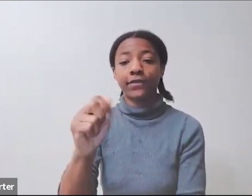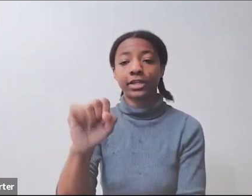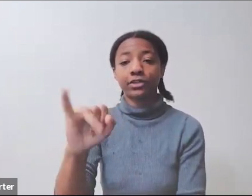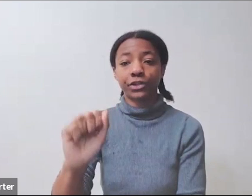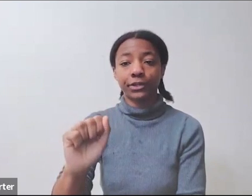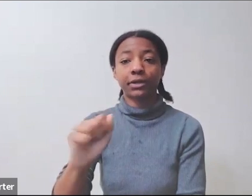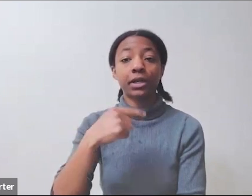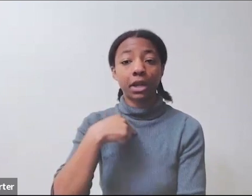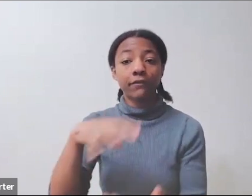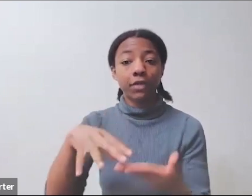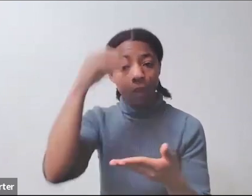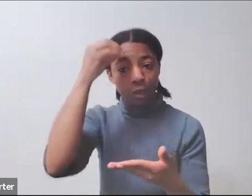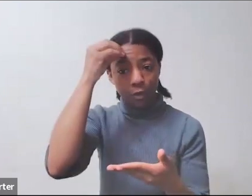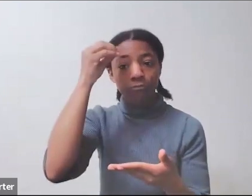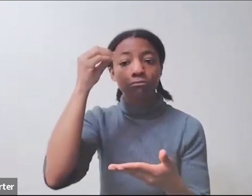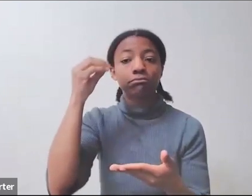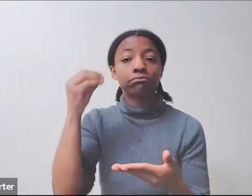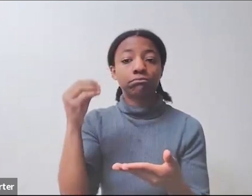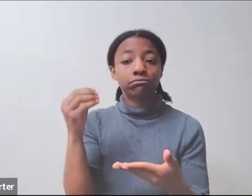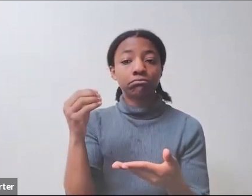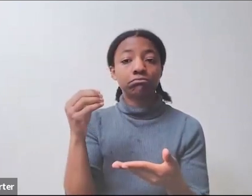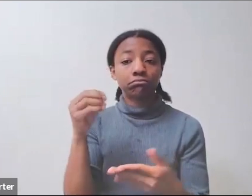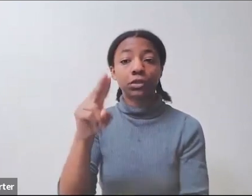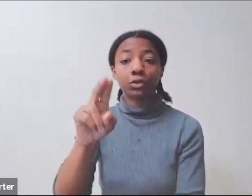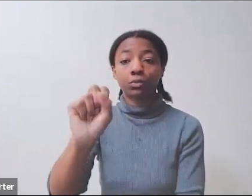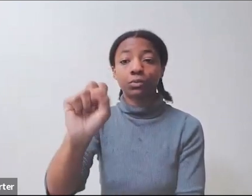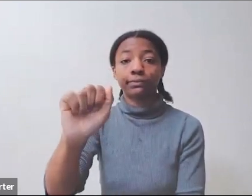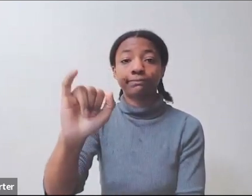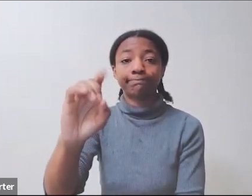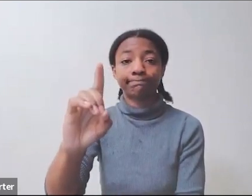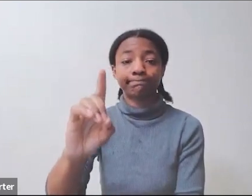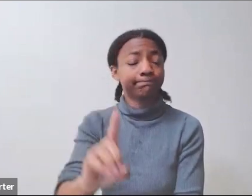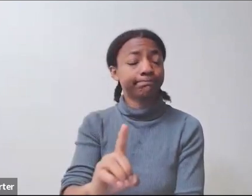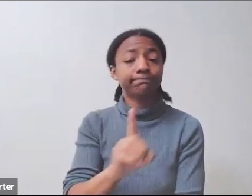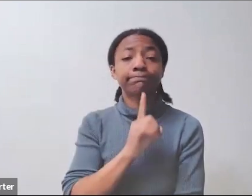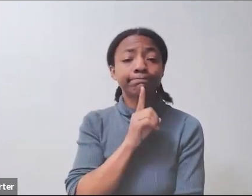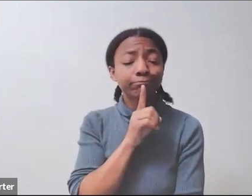that this is a place that's very kind to people with disabilities, very supportive.